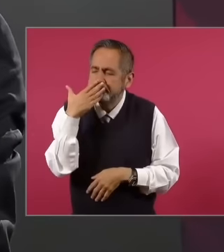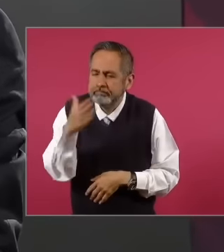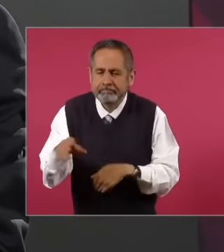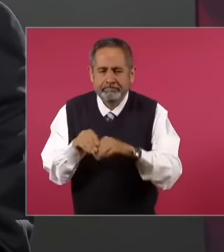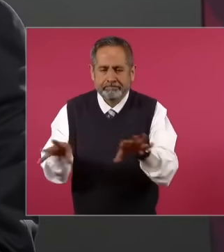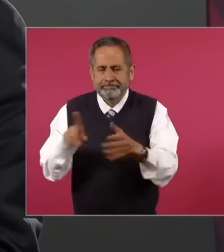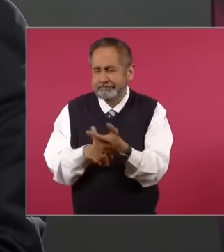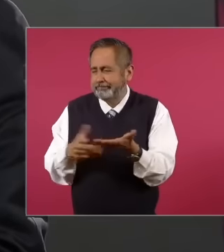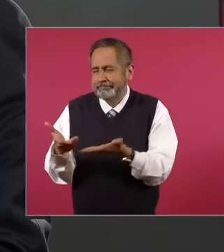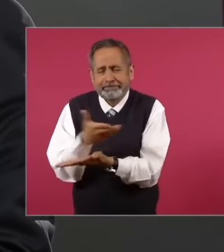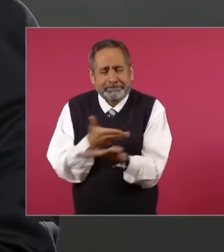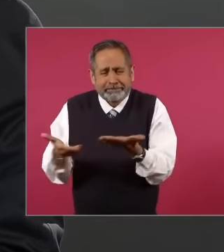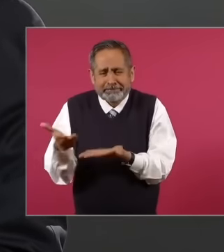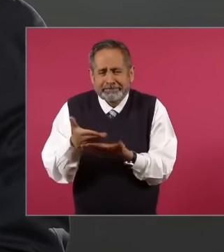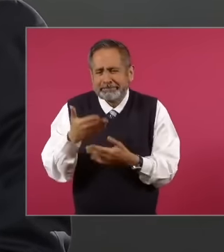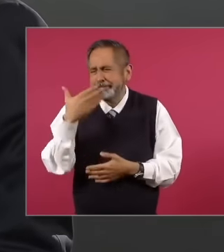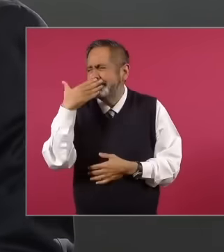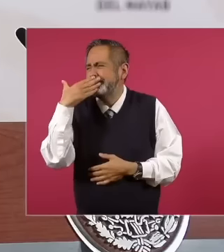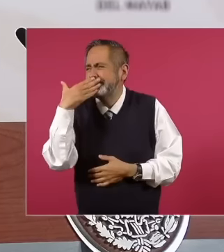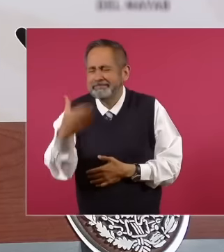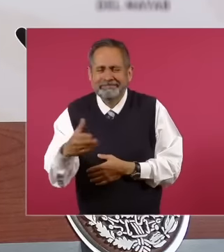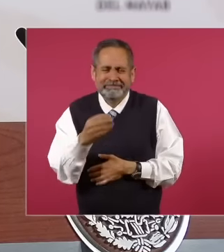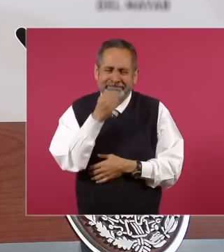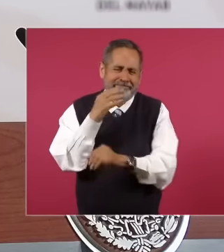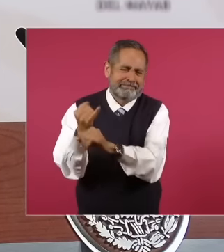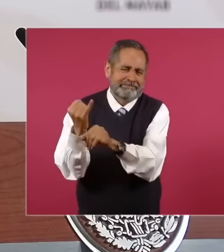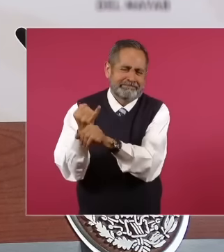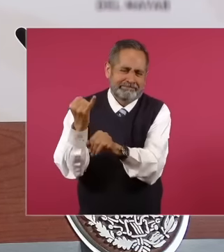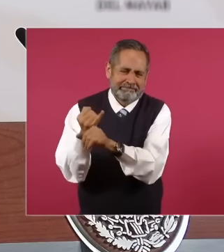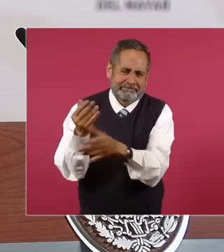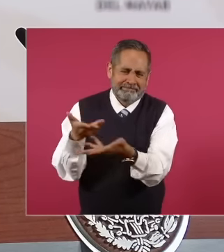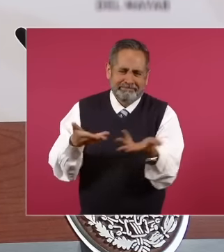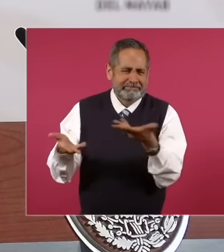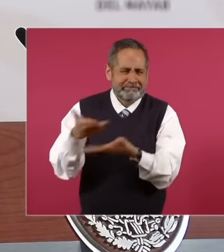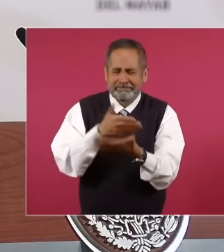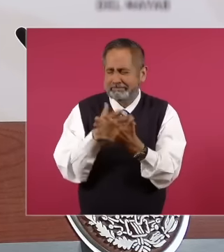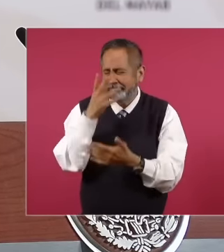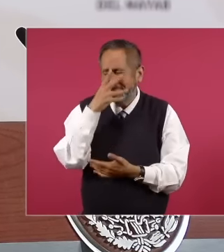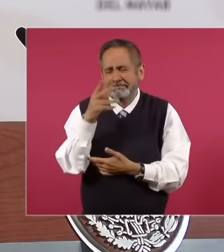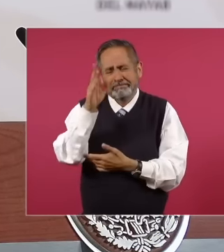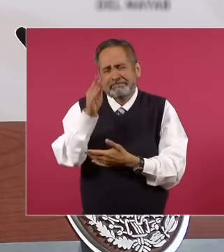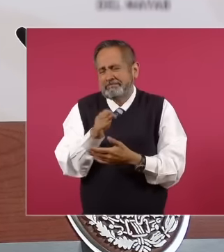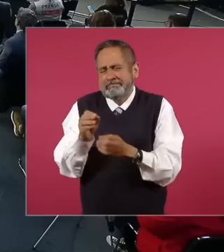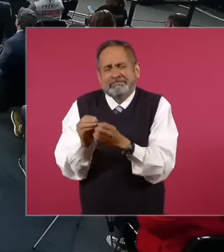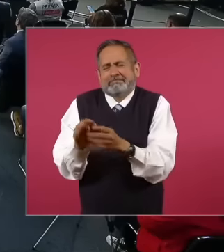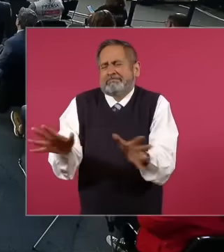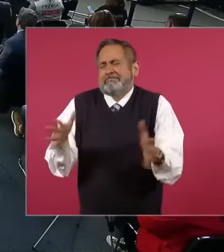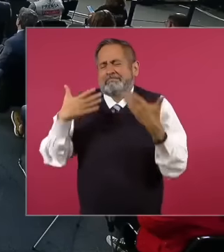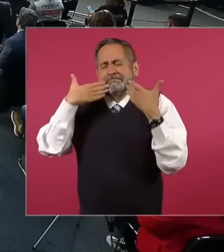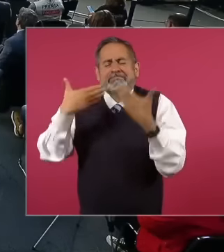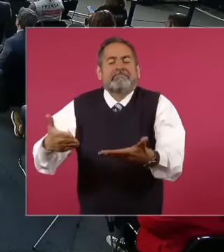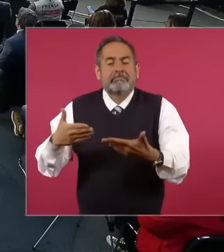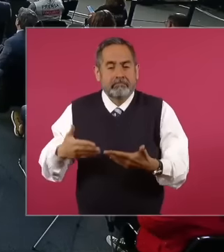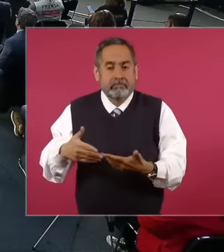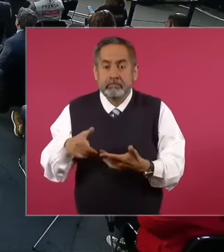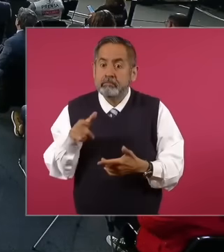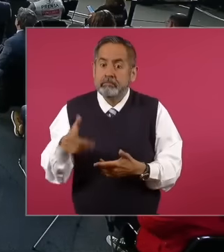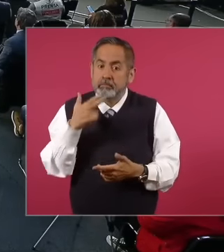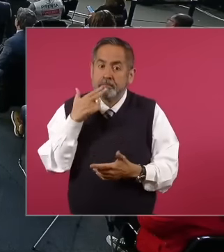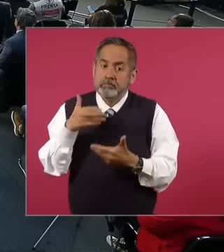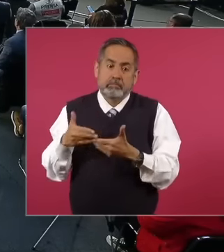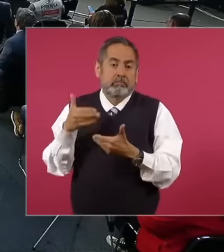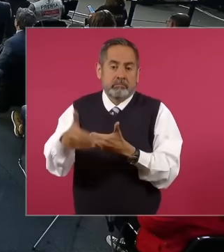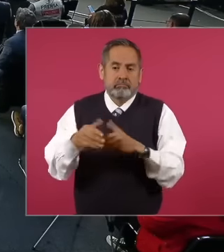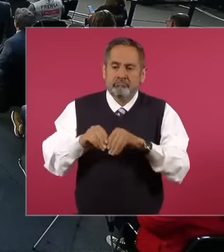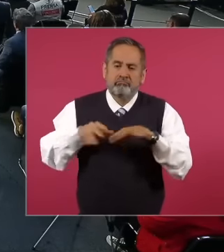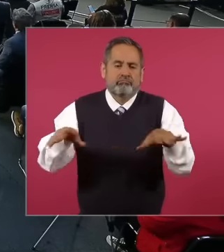This but blessed social networks F an advance because now each